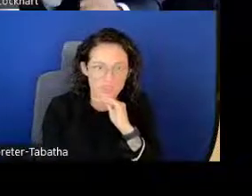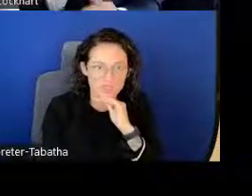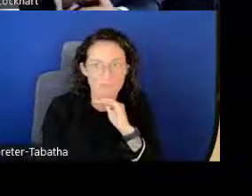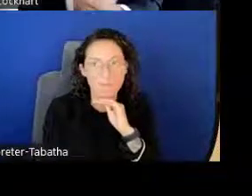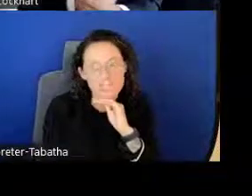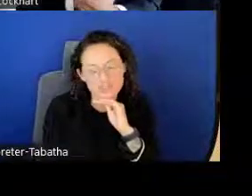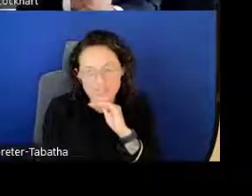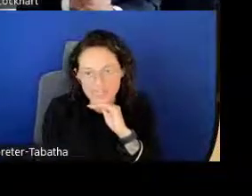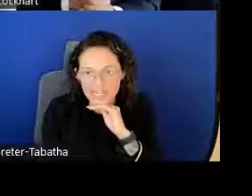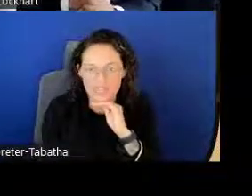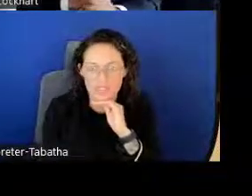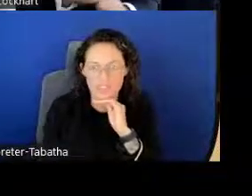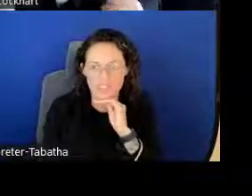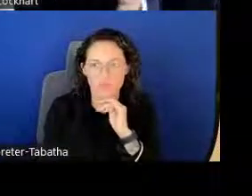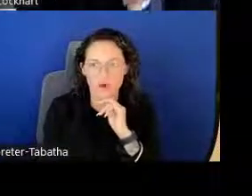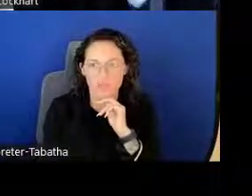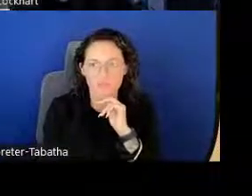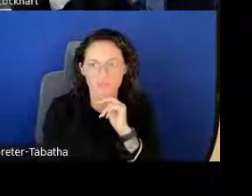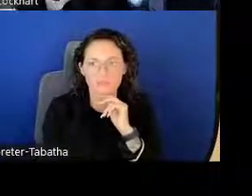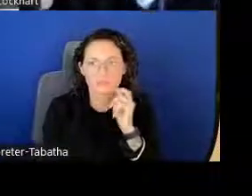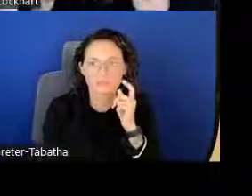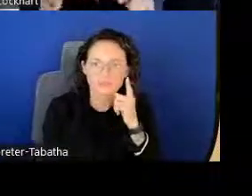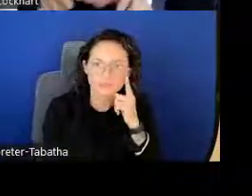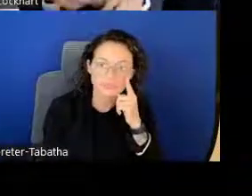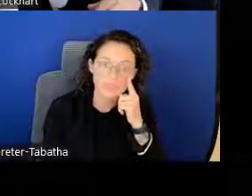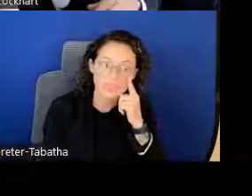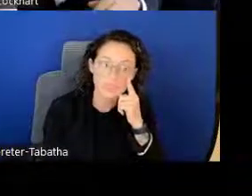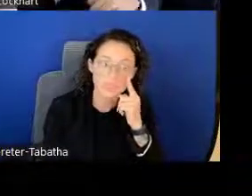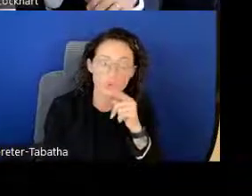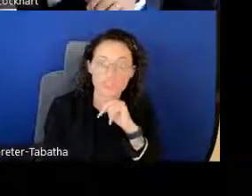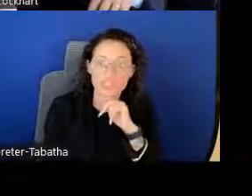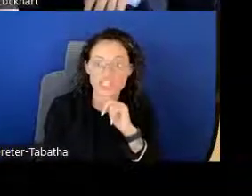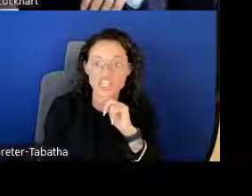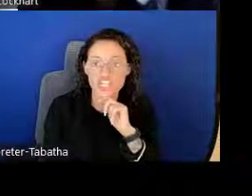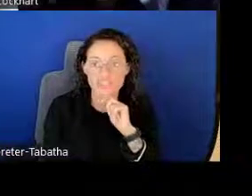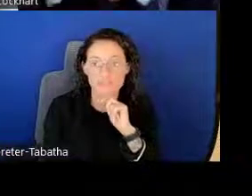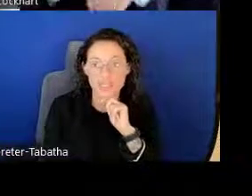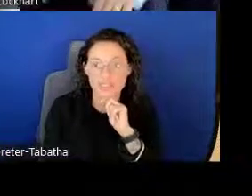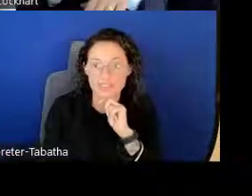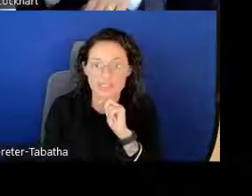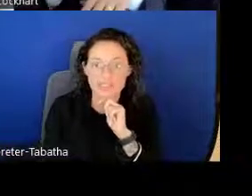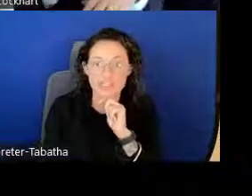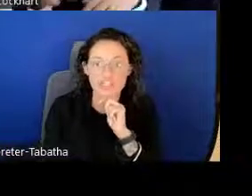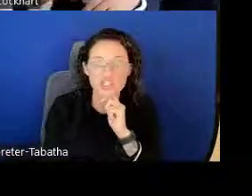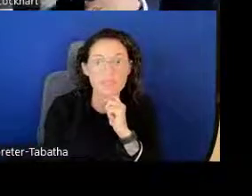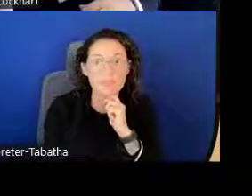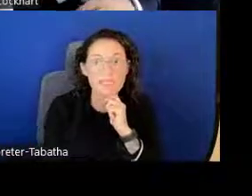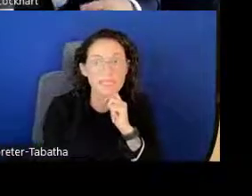Those are major sections as we call them. So research activities, this is essentially the meat